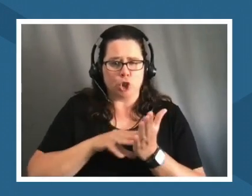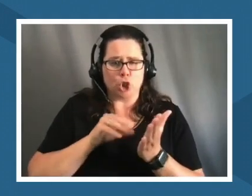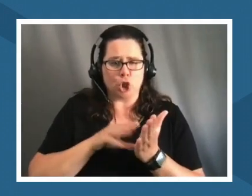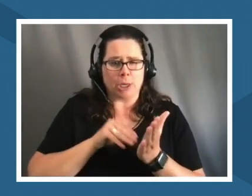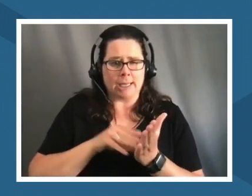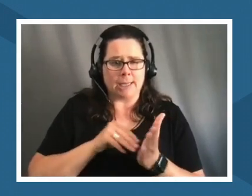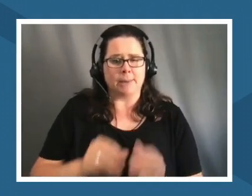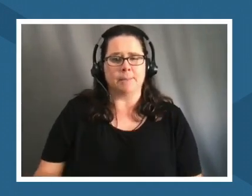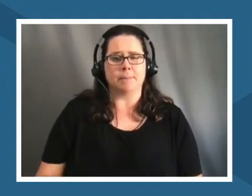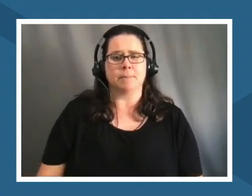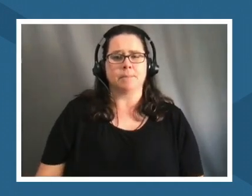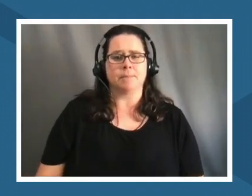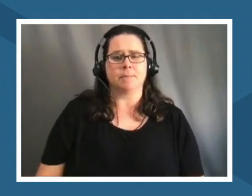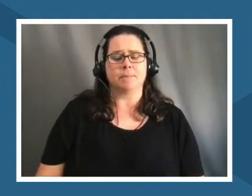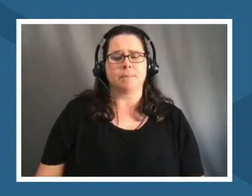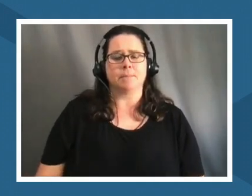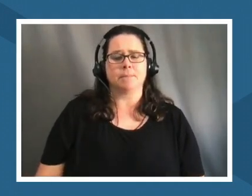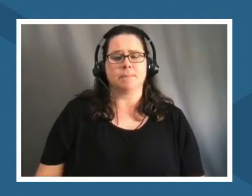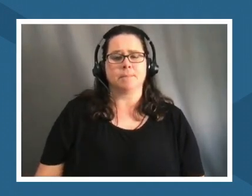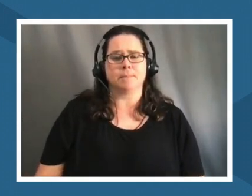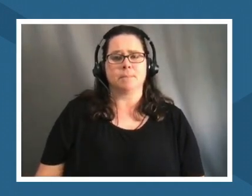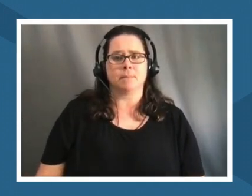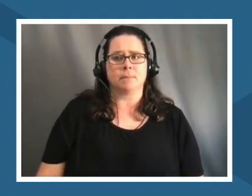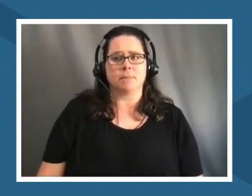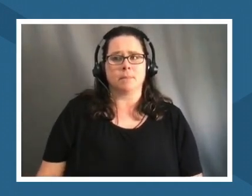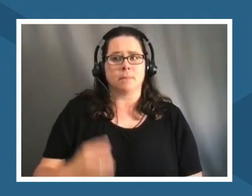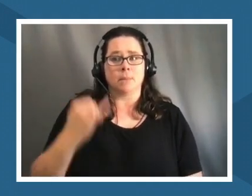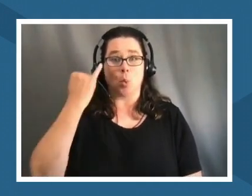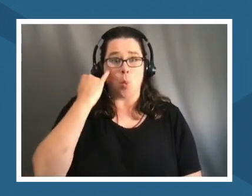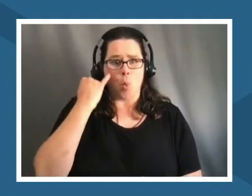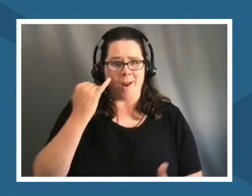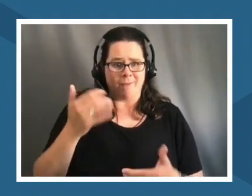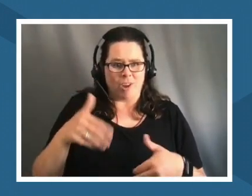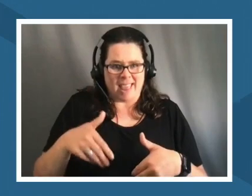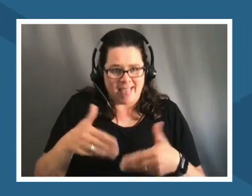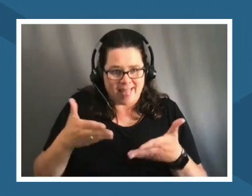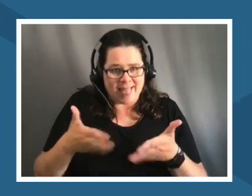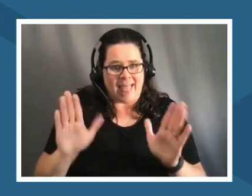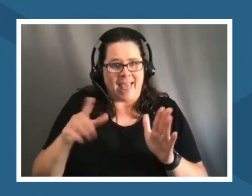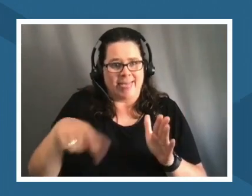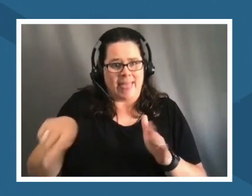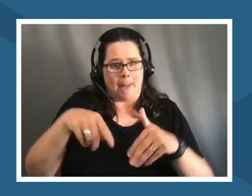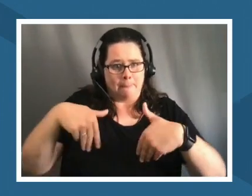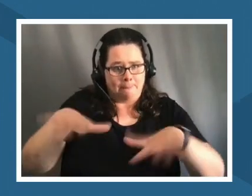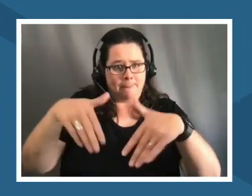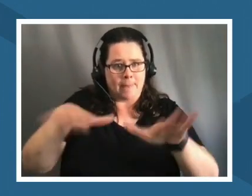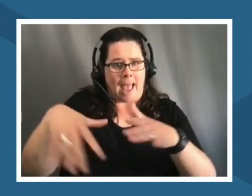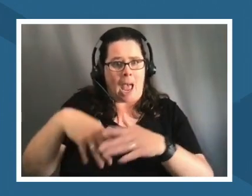like jared said what if we just put them outside what if we just put them in their own